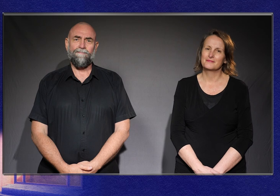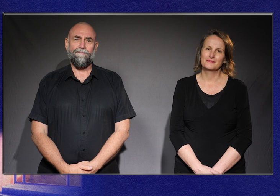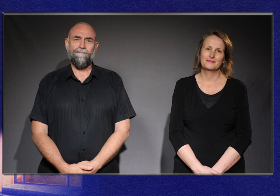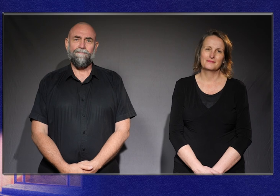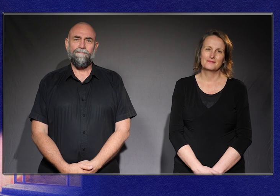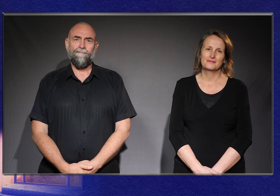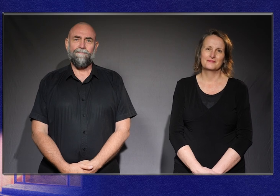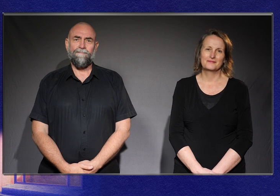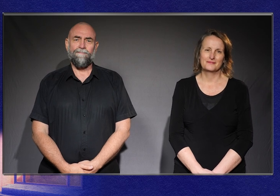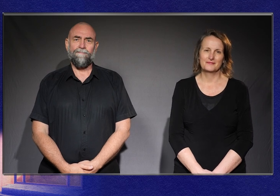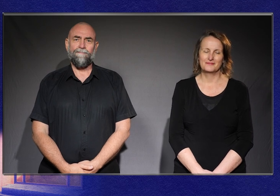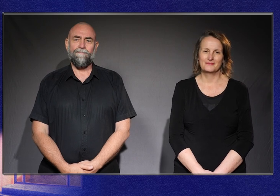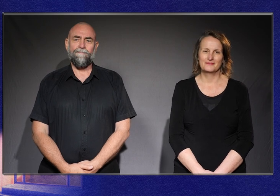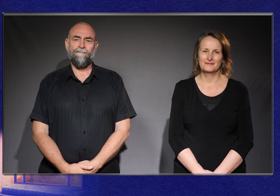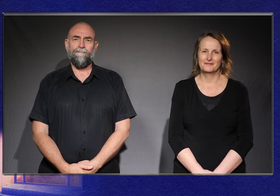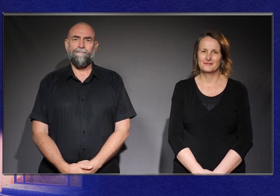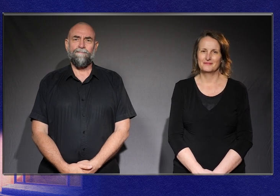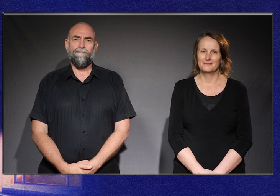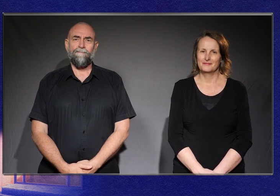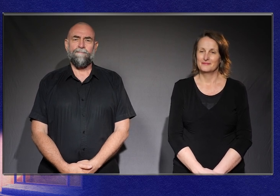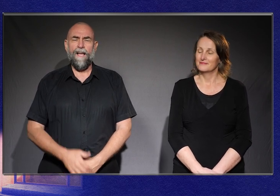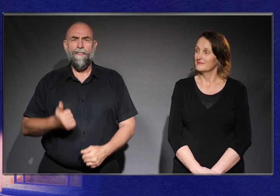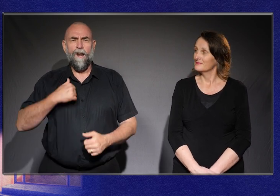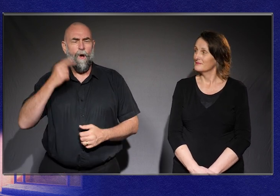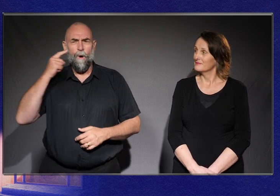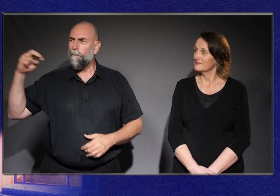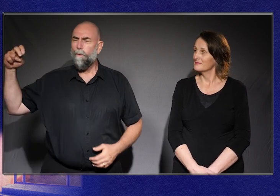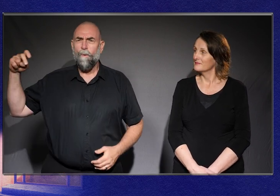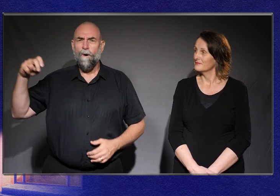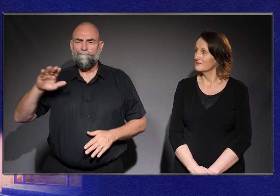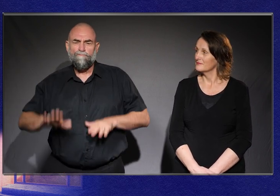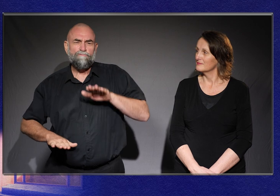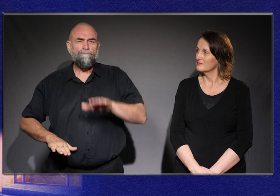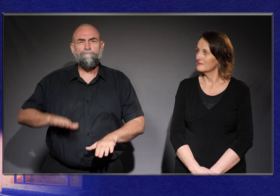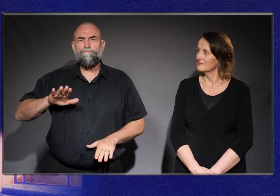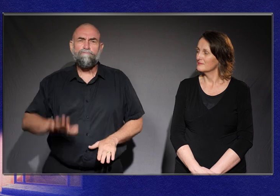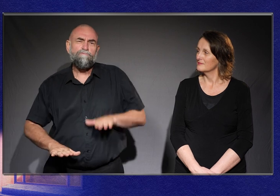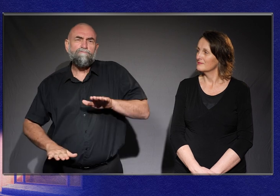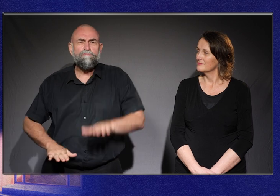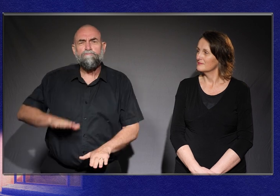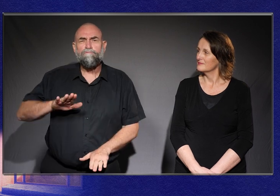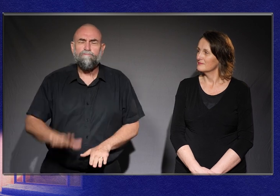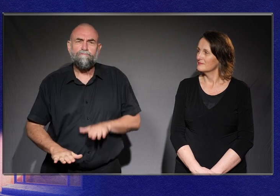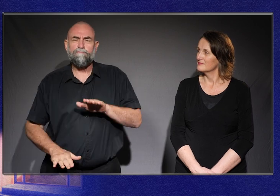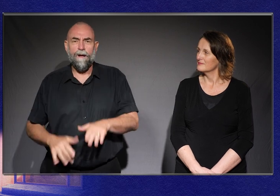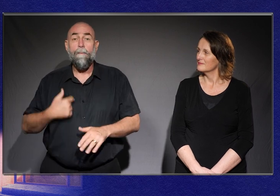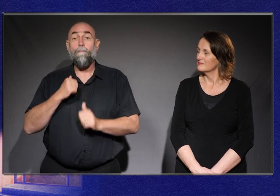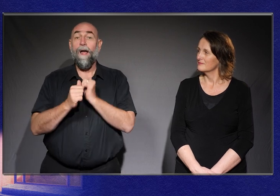Then I heard footsteps crunching the dry grass. It was my older brother.